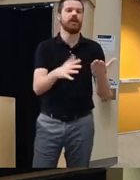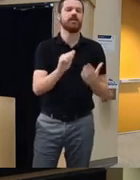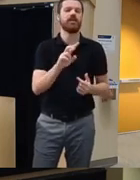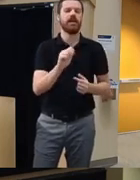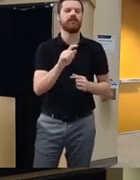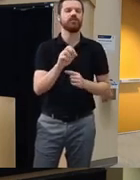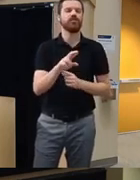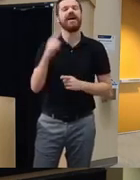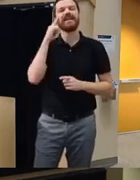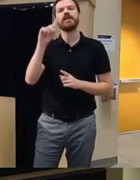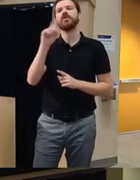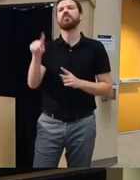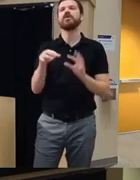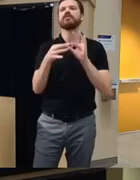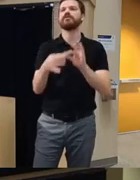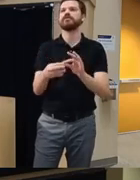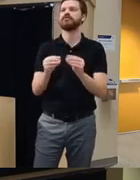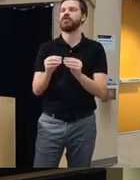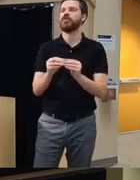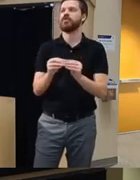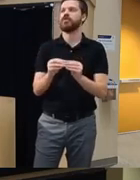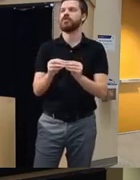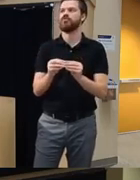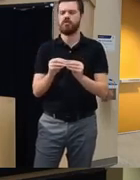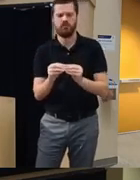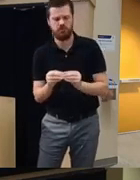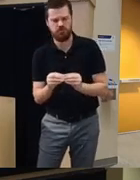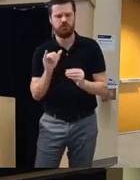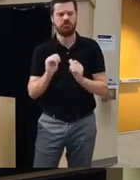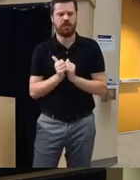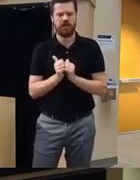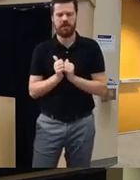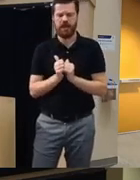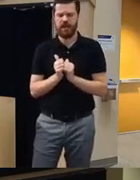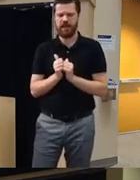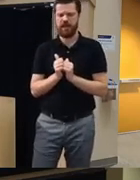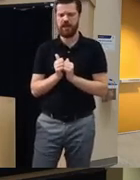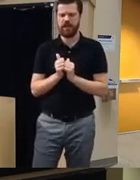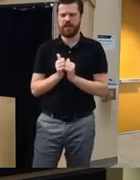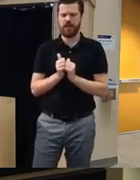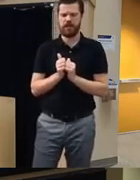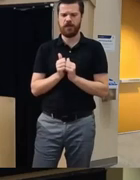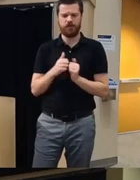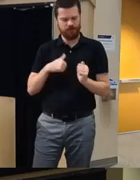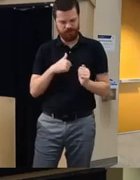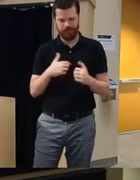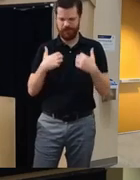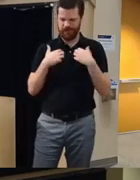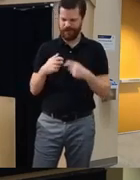the question is more asking about you know how should we as a healthc Care Organization think